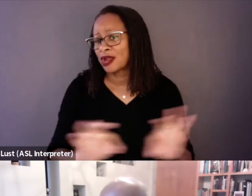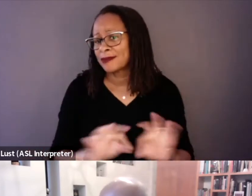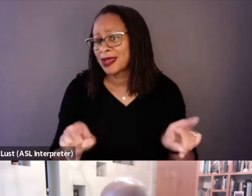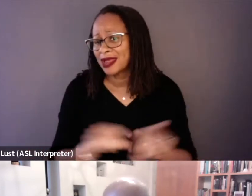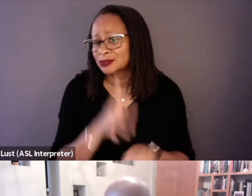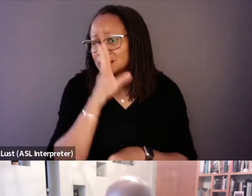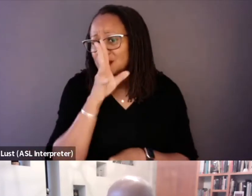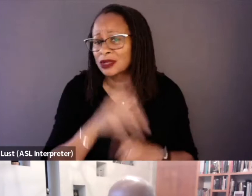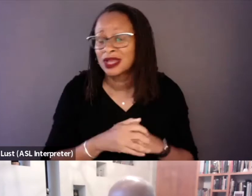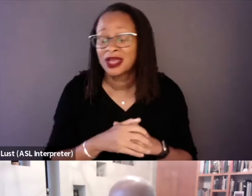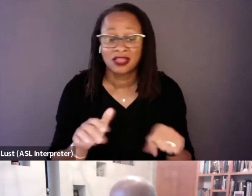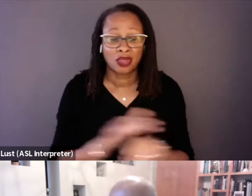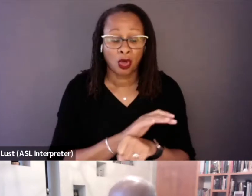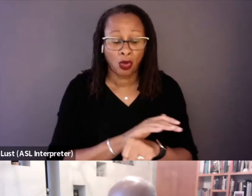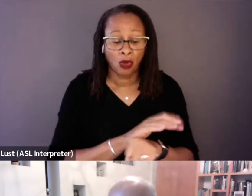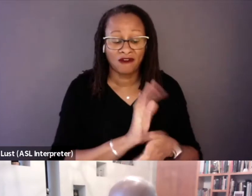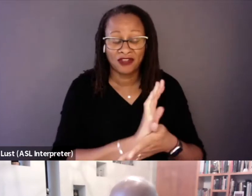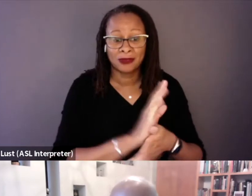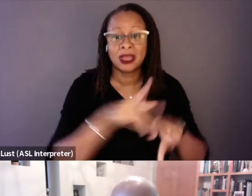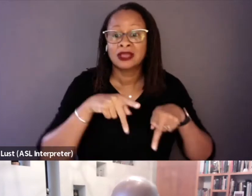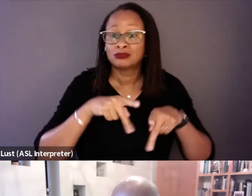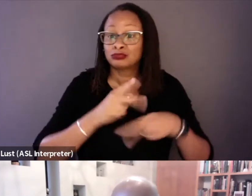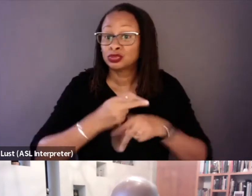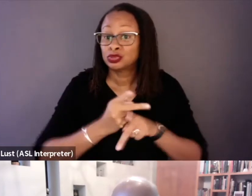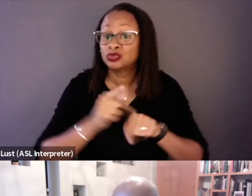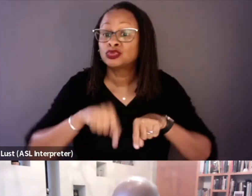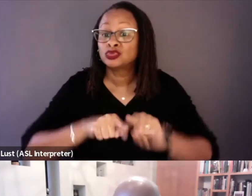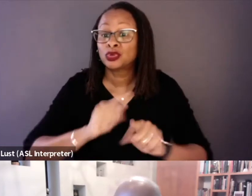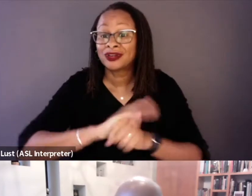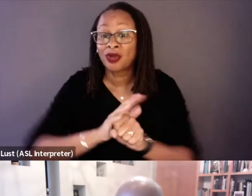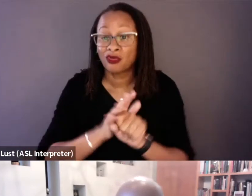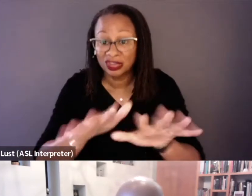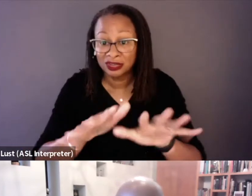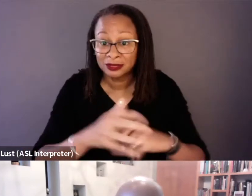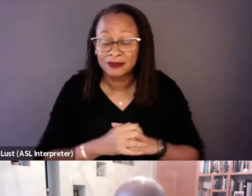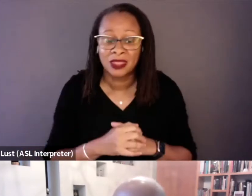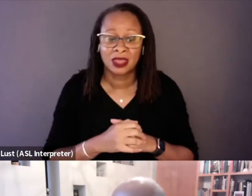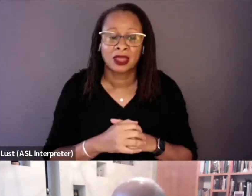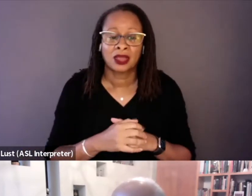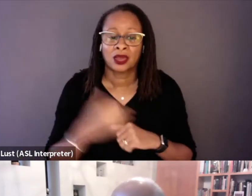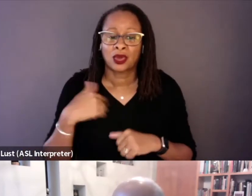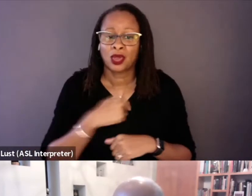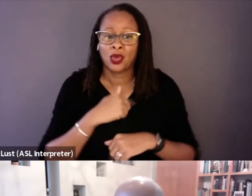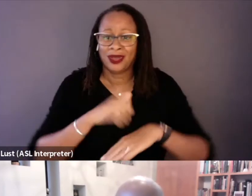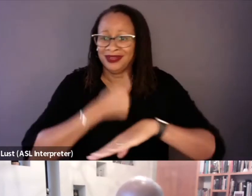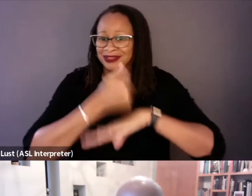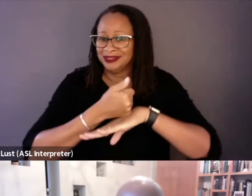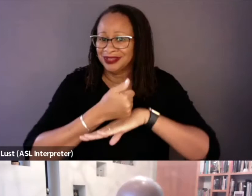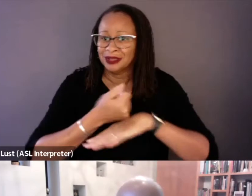was produced in the time of COVID. We were scheduled to start shooting in April,